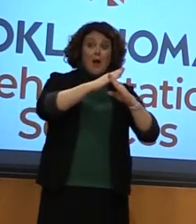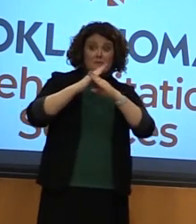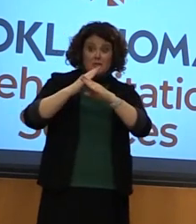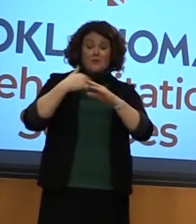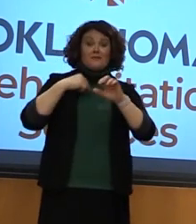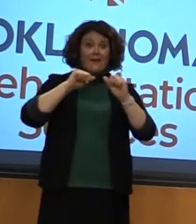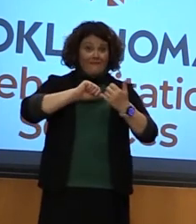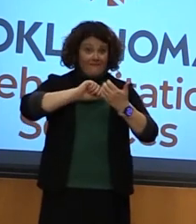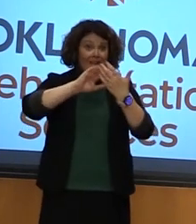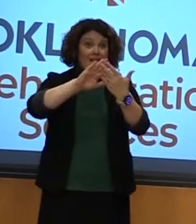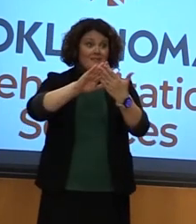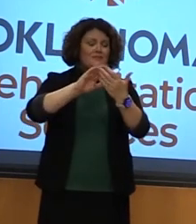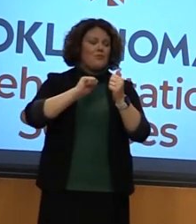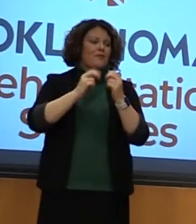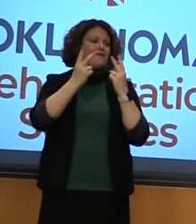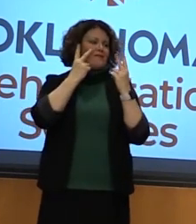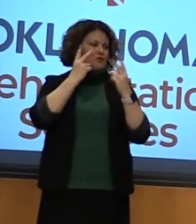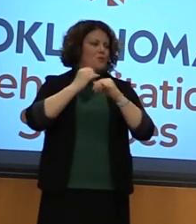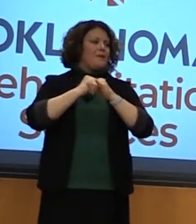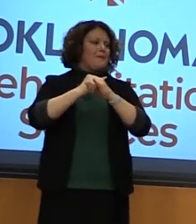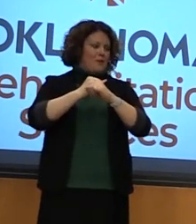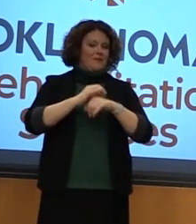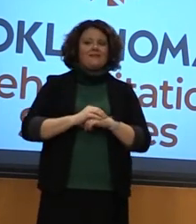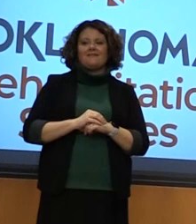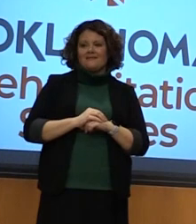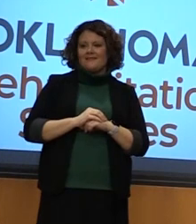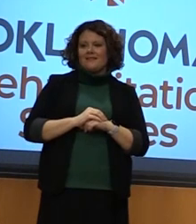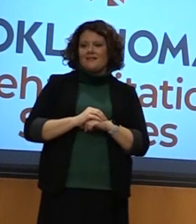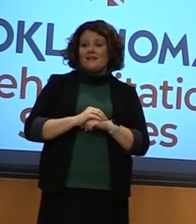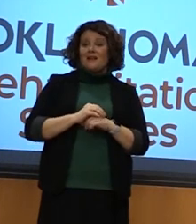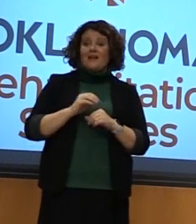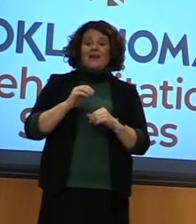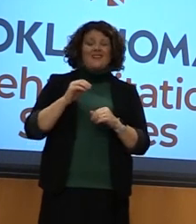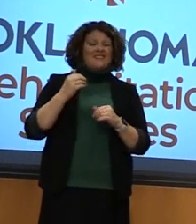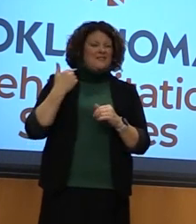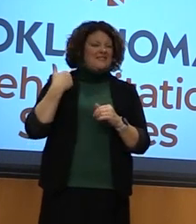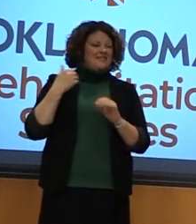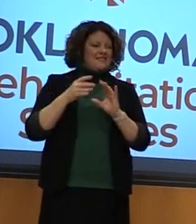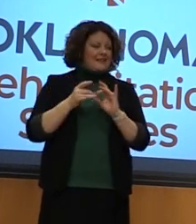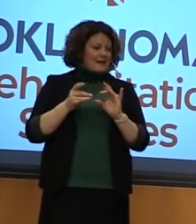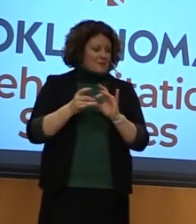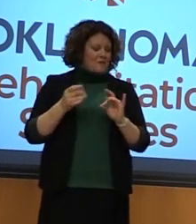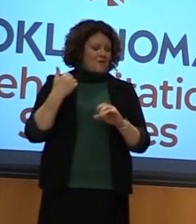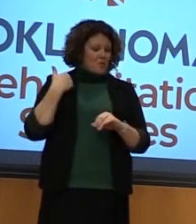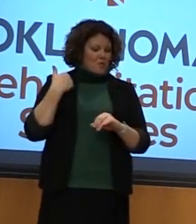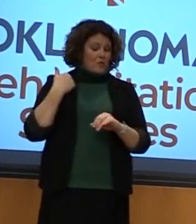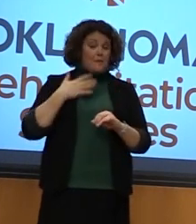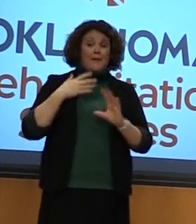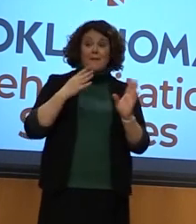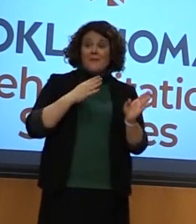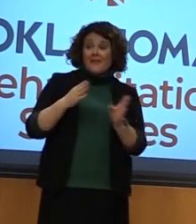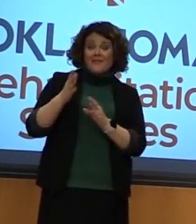face with my visual impairment. As was stated earlier, my plan for the future is to attend